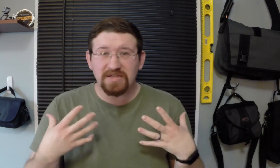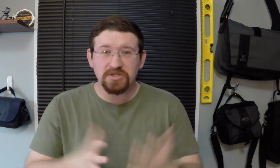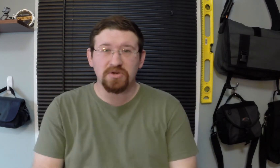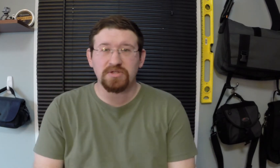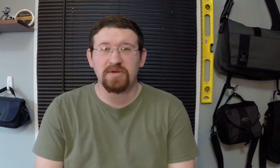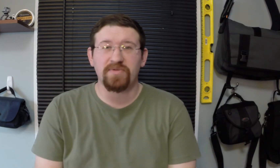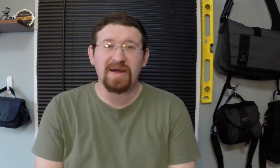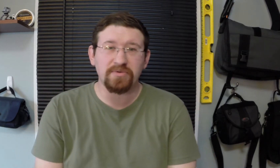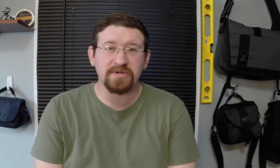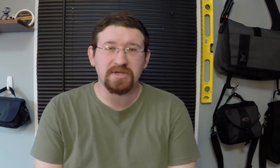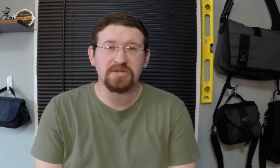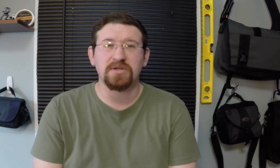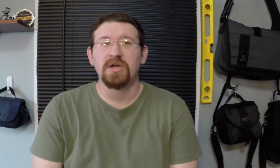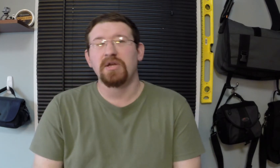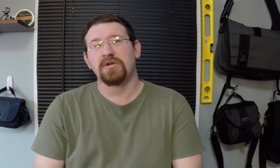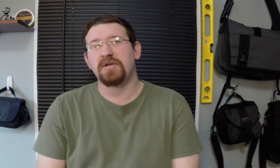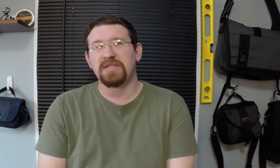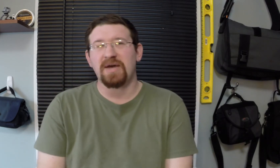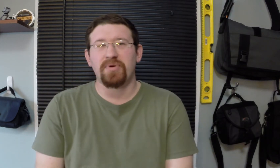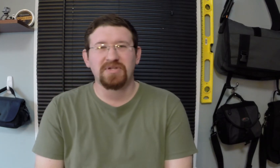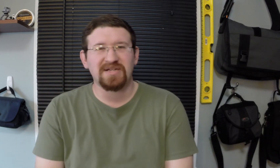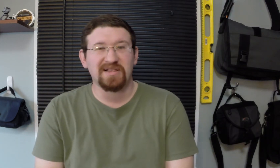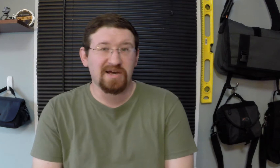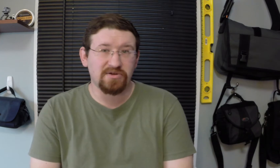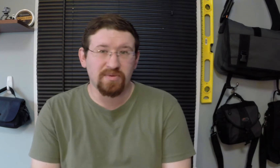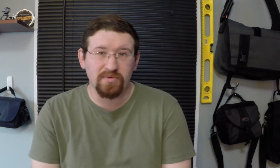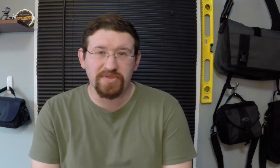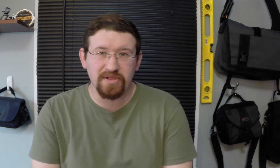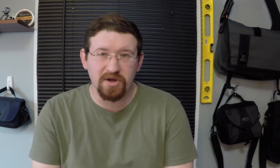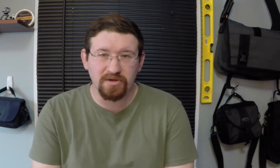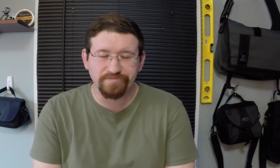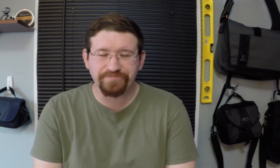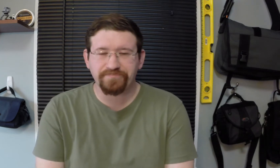face associated with a bible translation could get that person in a lot of trouble. with the law.